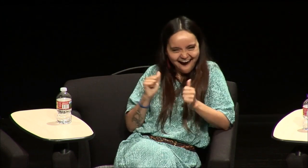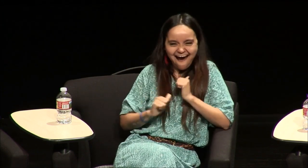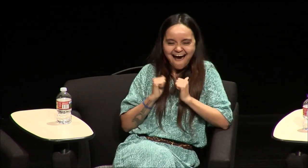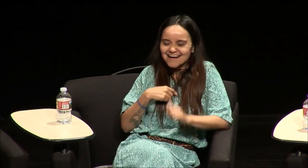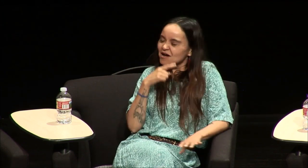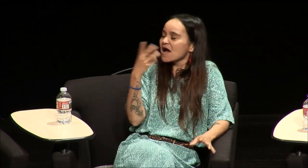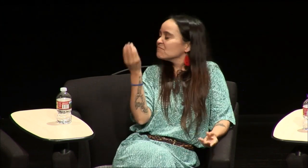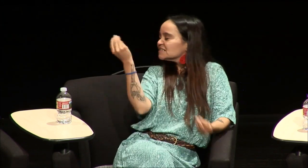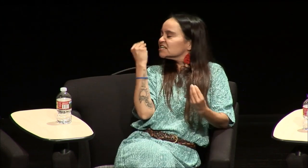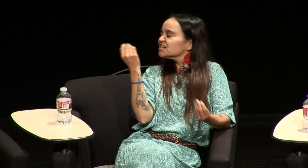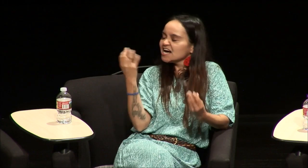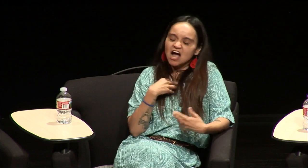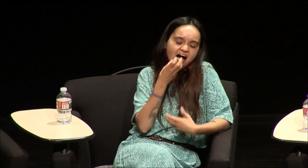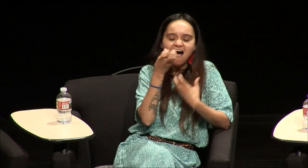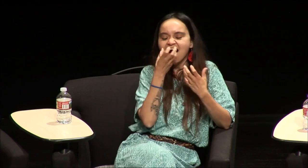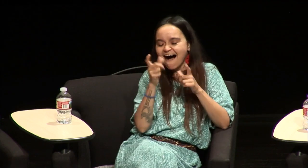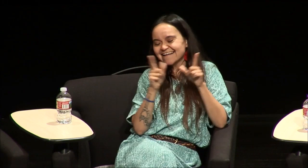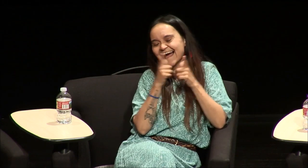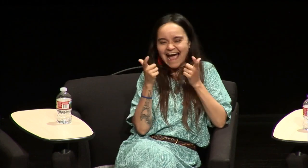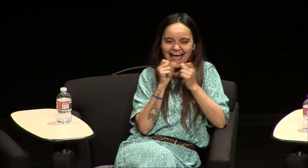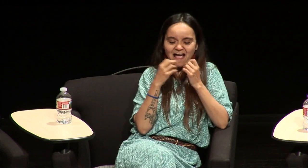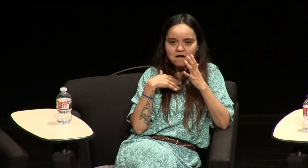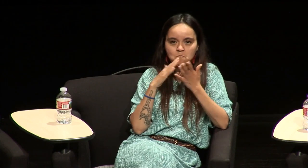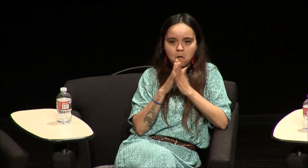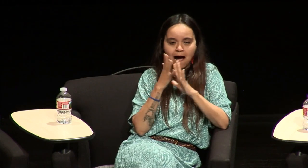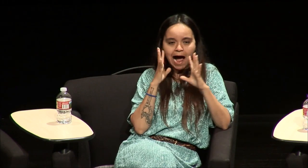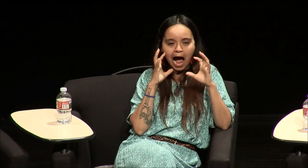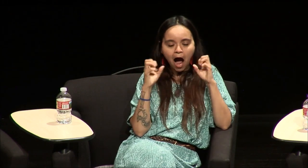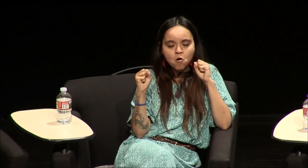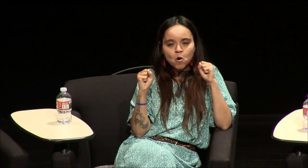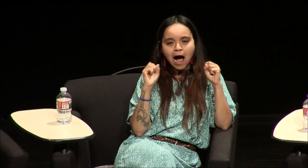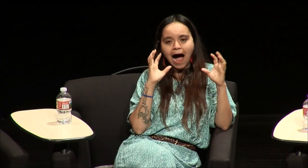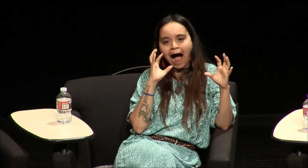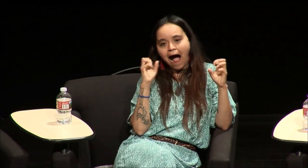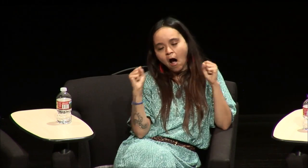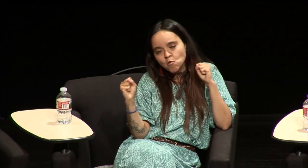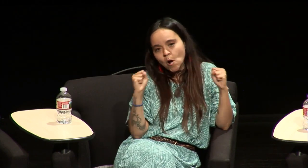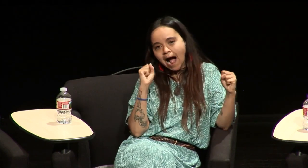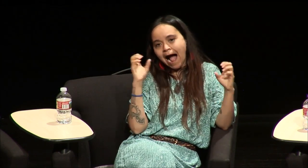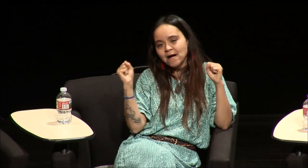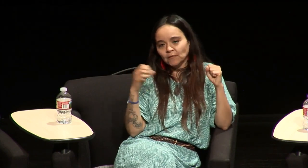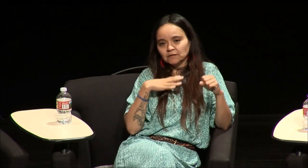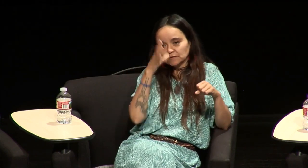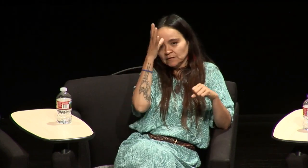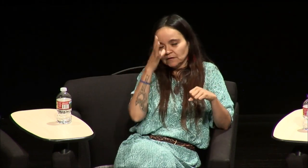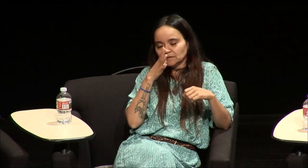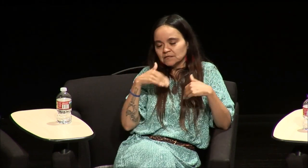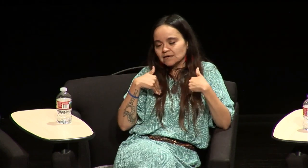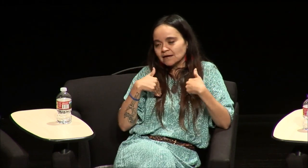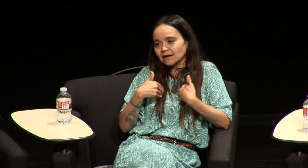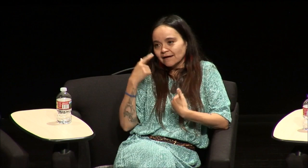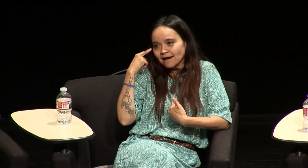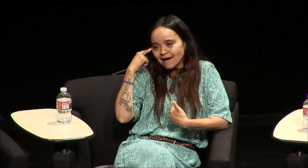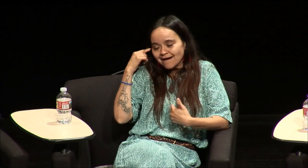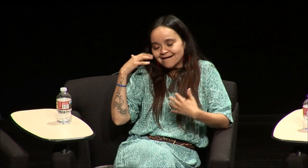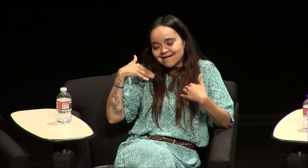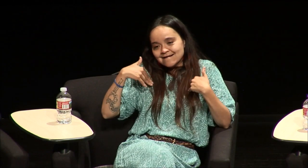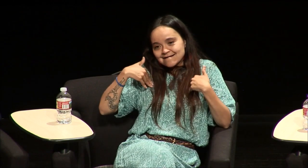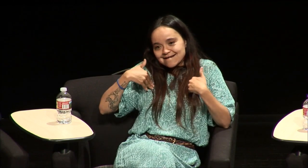like oh I want to be included I could pretend to be hearing okay and I tried to you know I became super loud louder and louder and my parents got just so